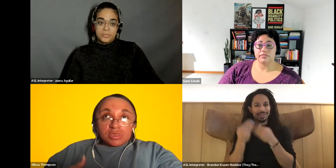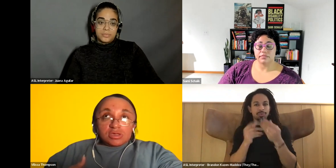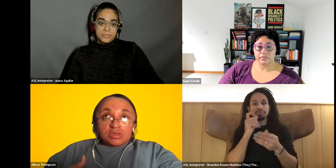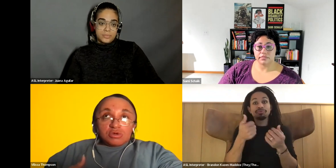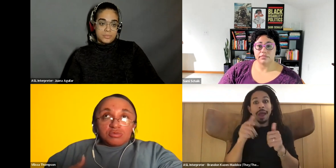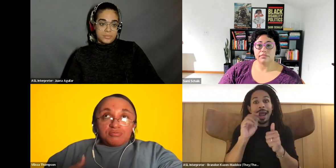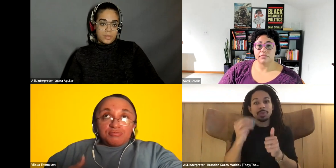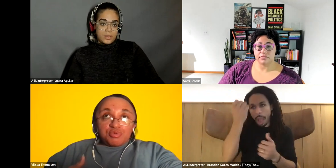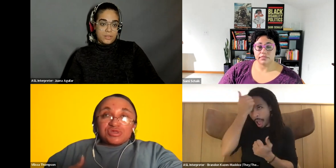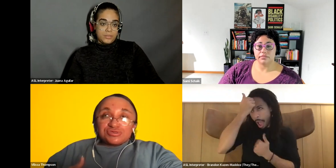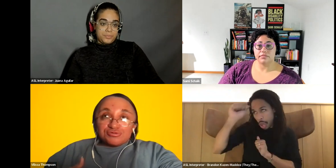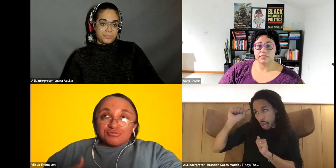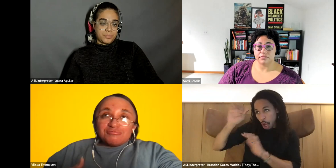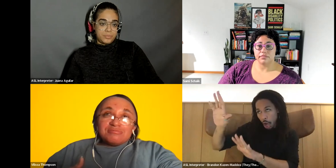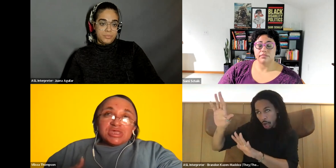Vilissa Thompson: you know. current to